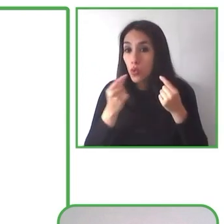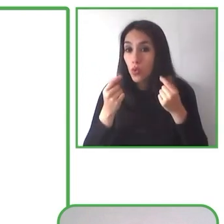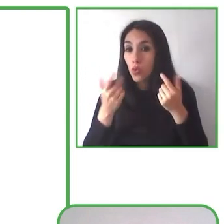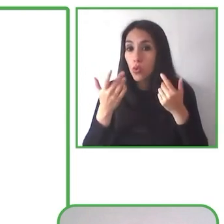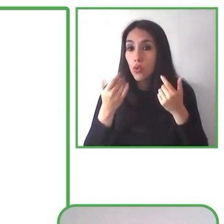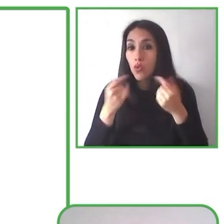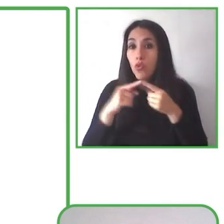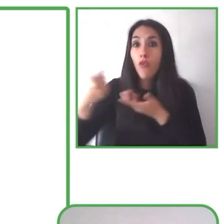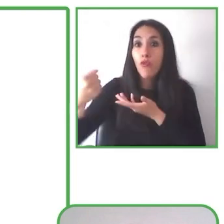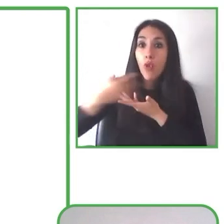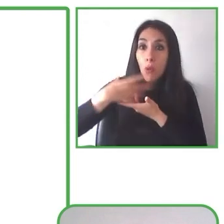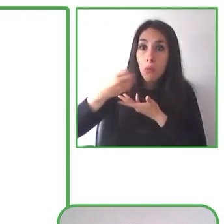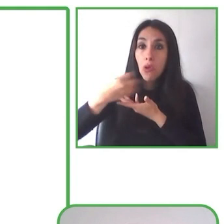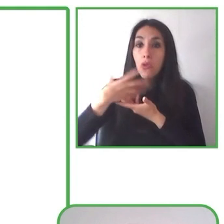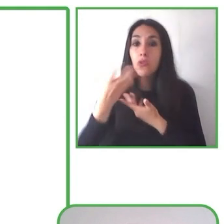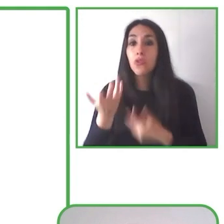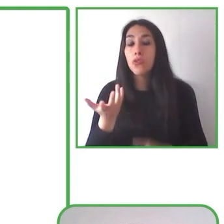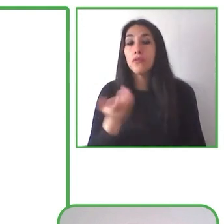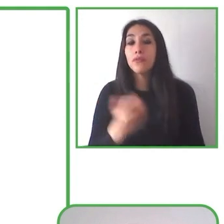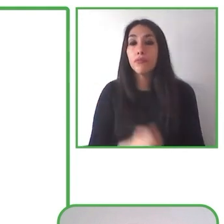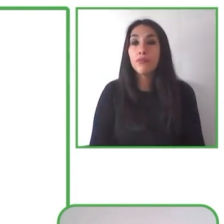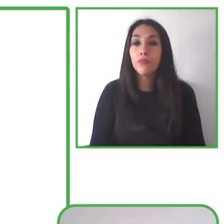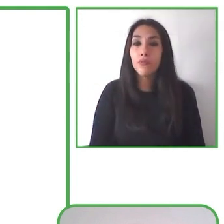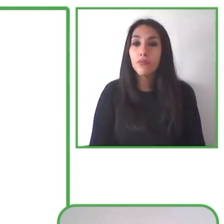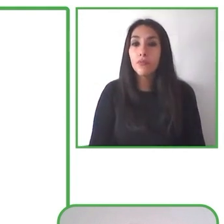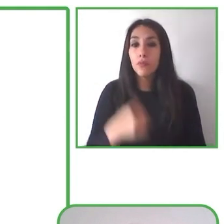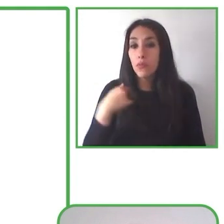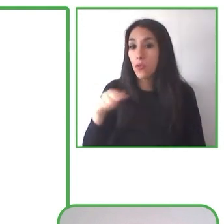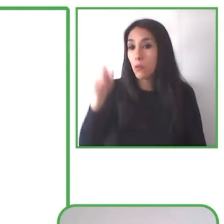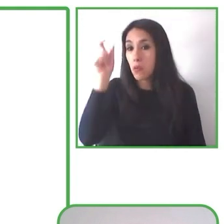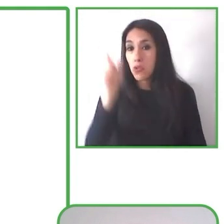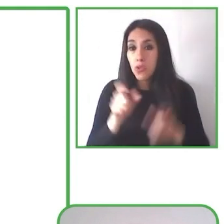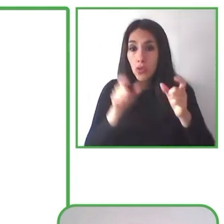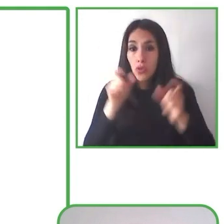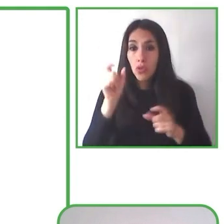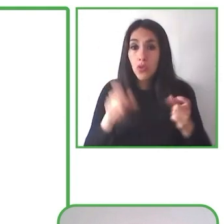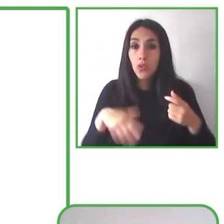Two people with the same disability may need something different,